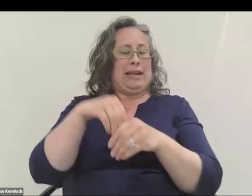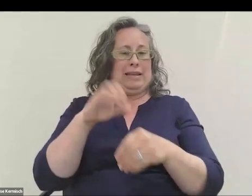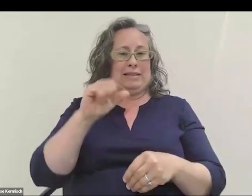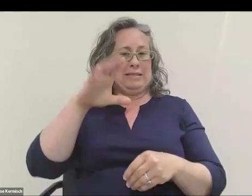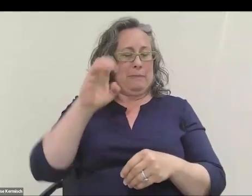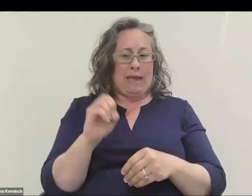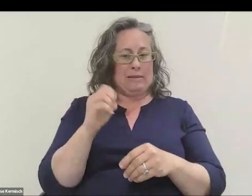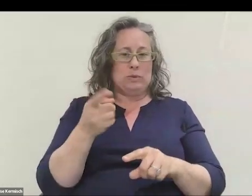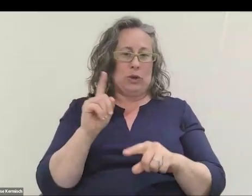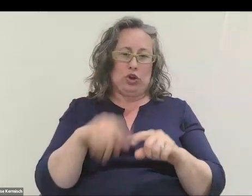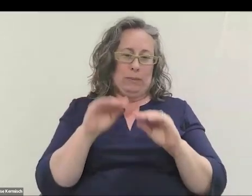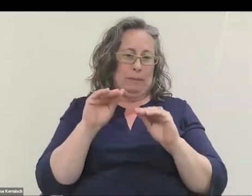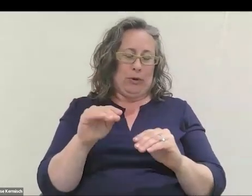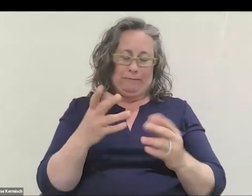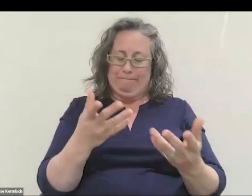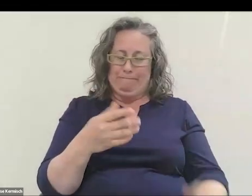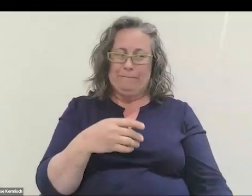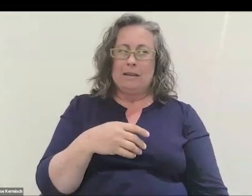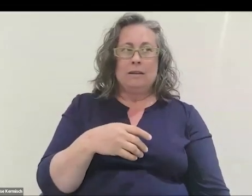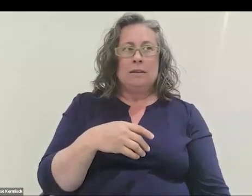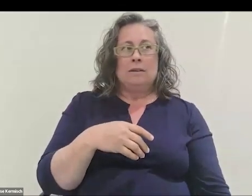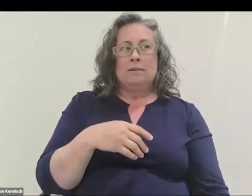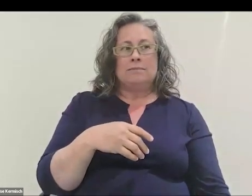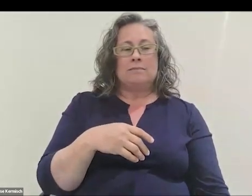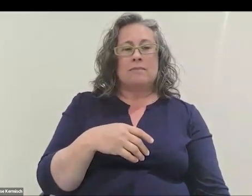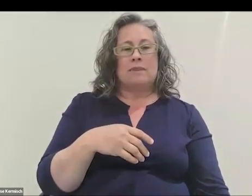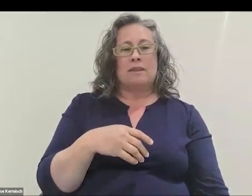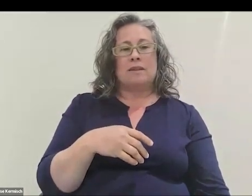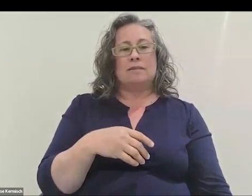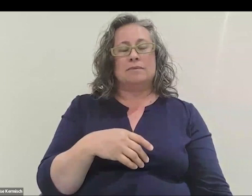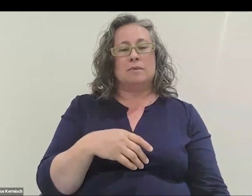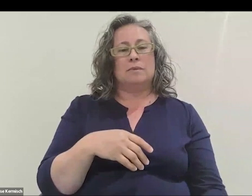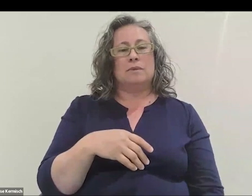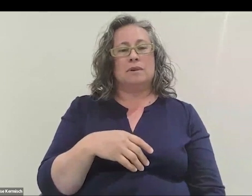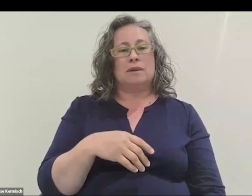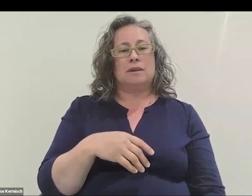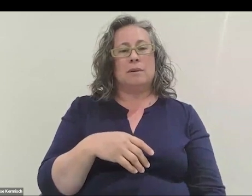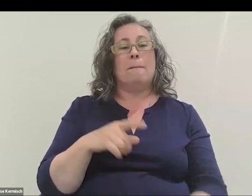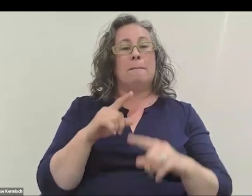We couldn't put that in space, but it certainly led to some interesting things.